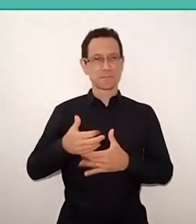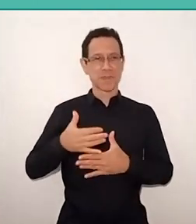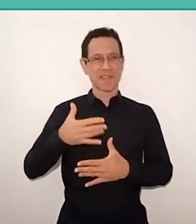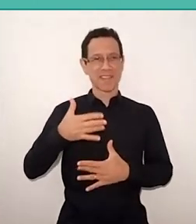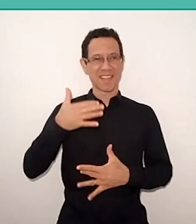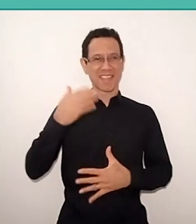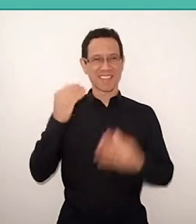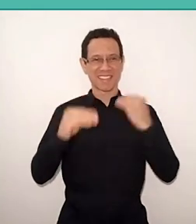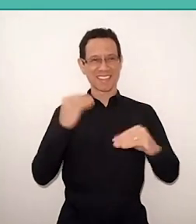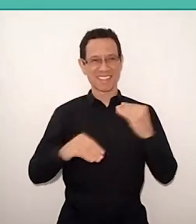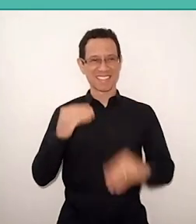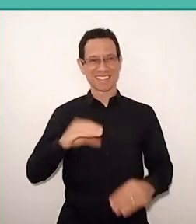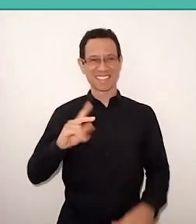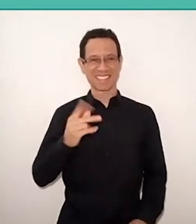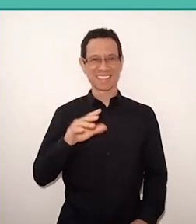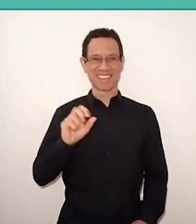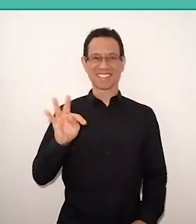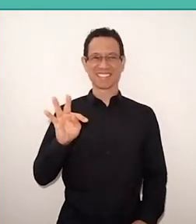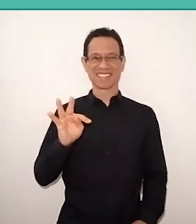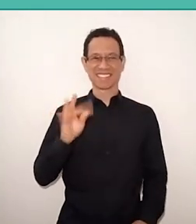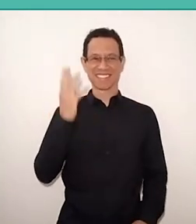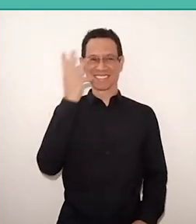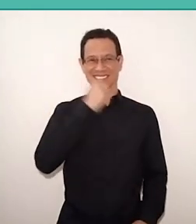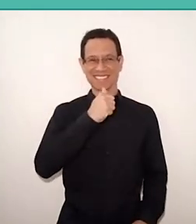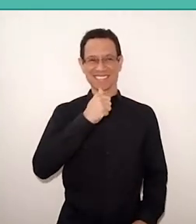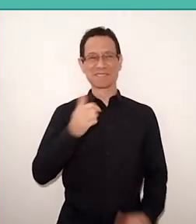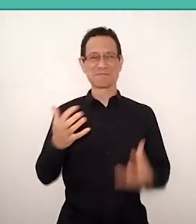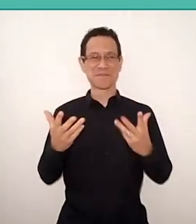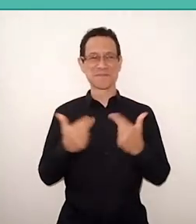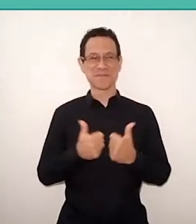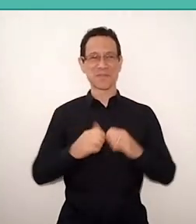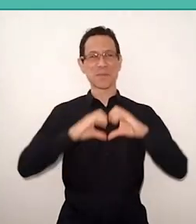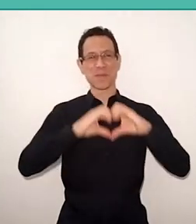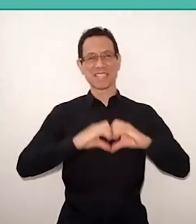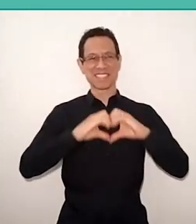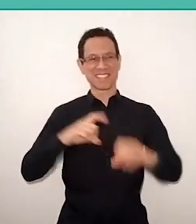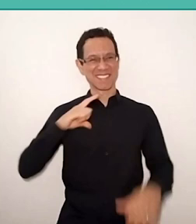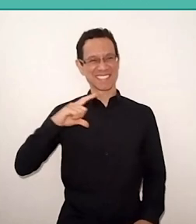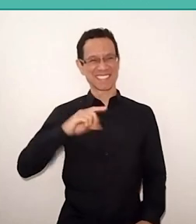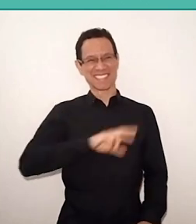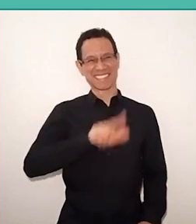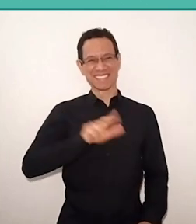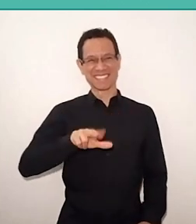"Beautiful, wonderful!", many hearts, there's a Paulo Freire figurine full of hearts,